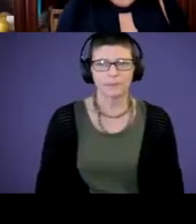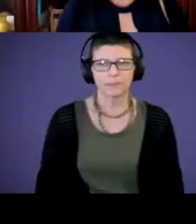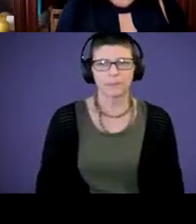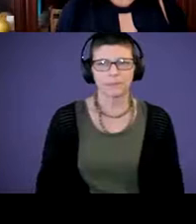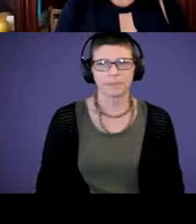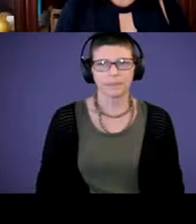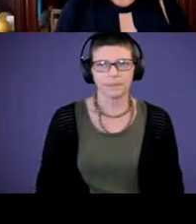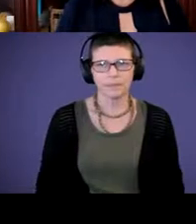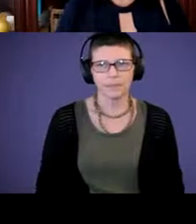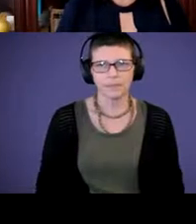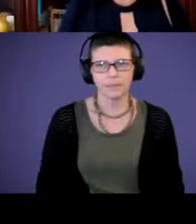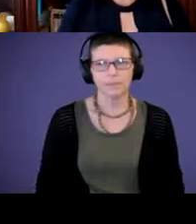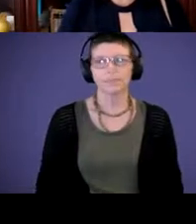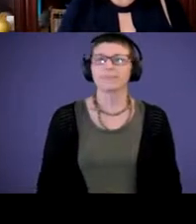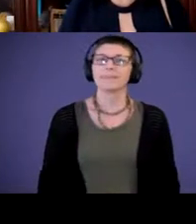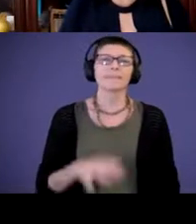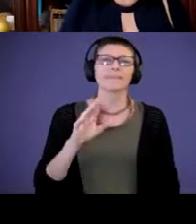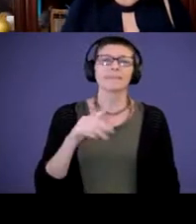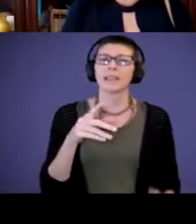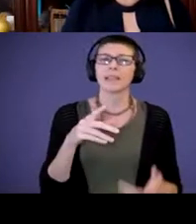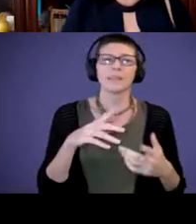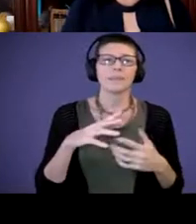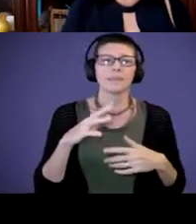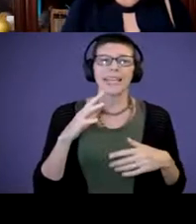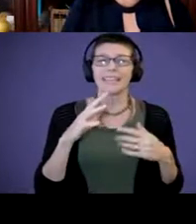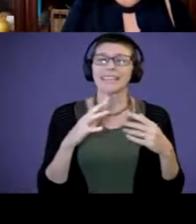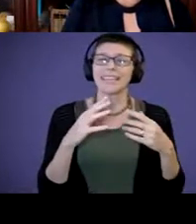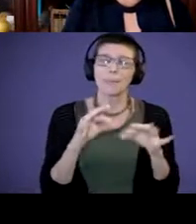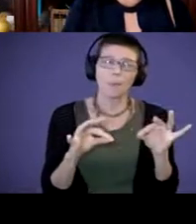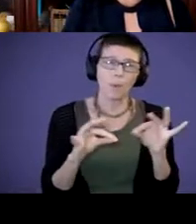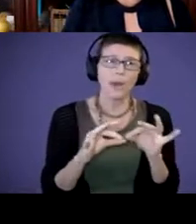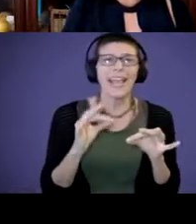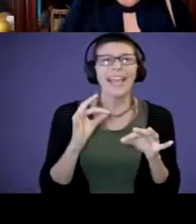This is the big thing. Experience joy of parenthood. Take back the fun. It